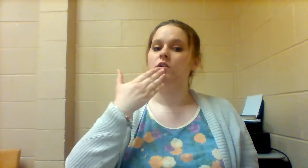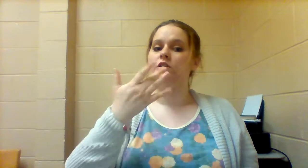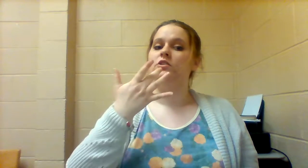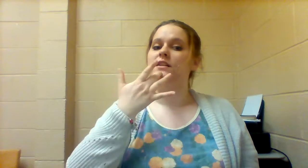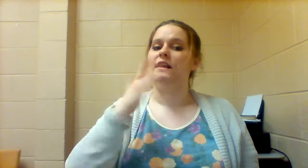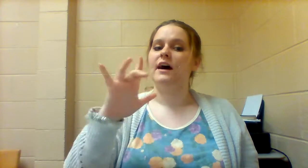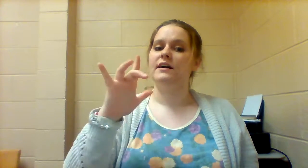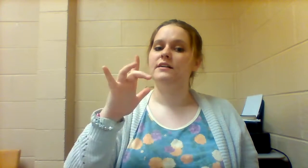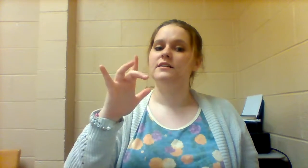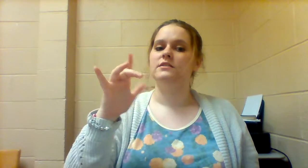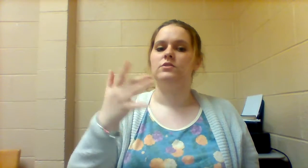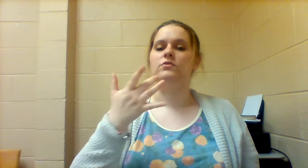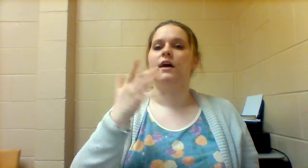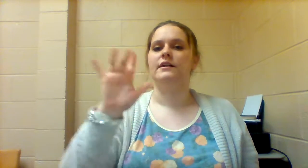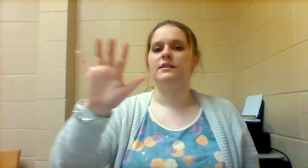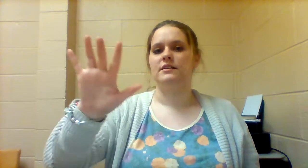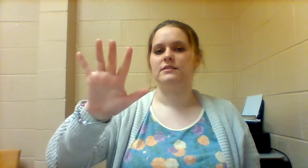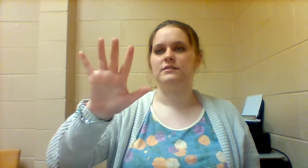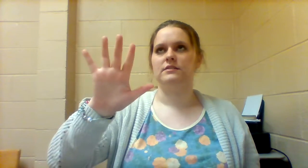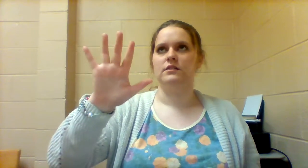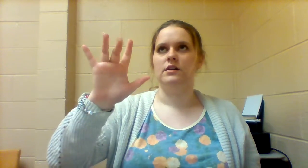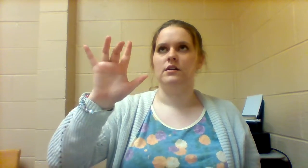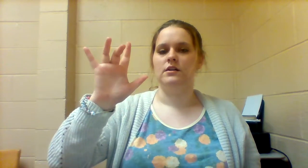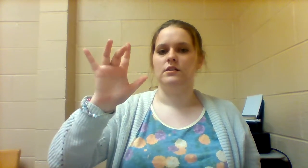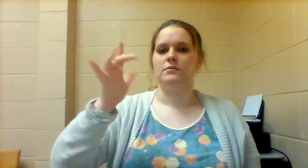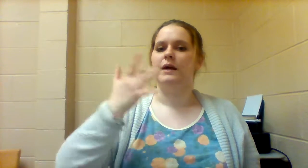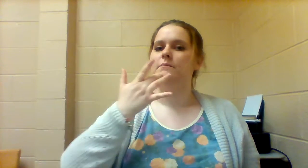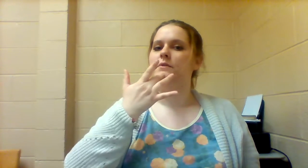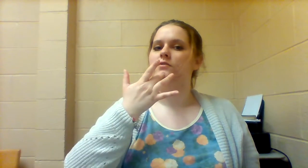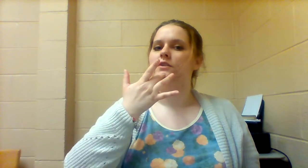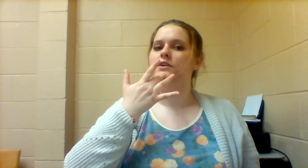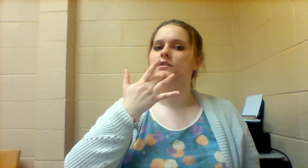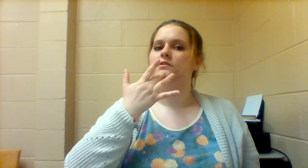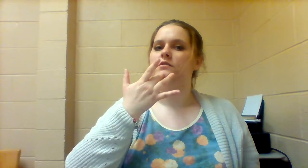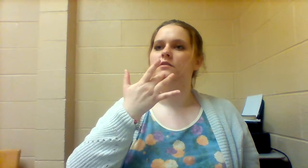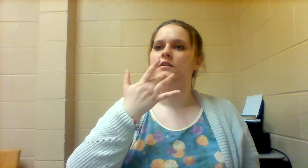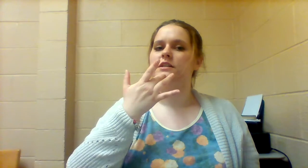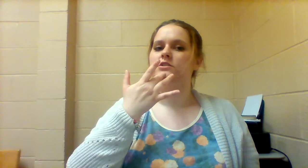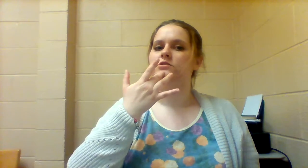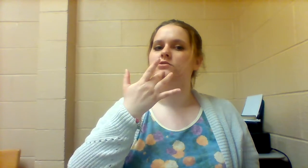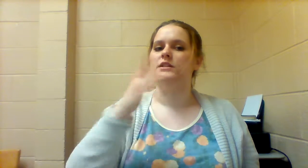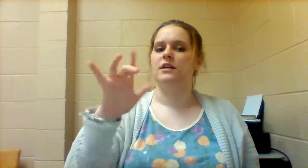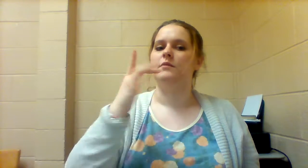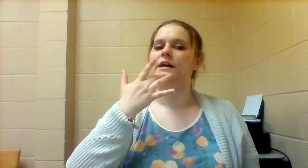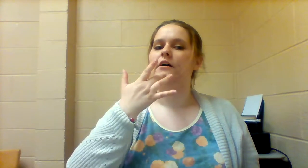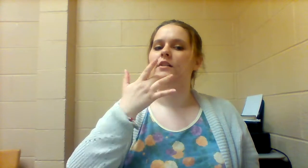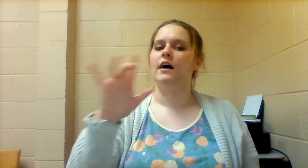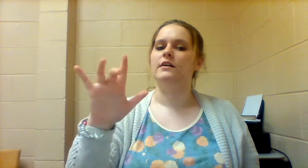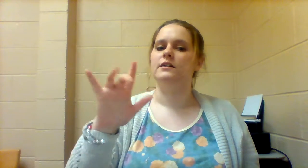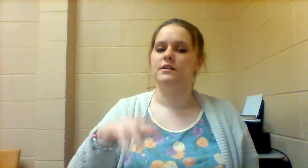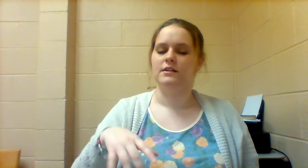GOOD LCUK so LUCK is bent middle finger touches your chin and comes out, LUCK